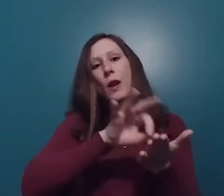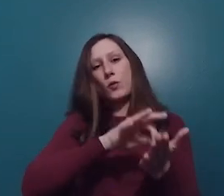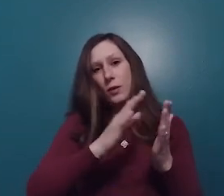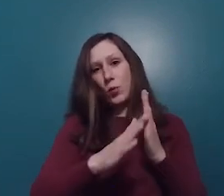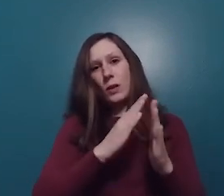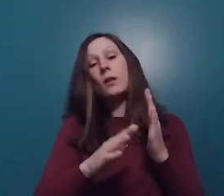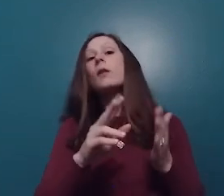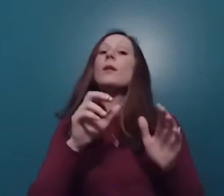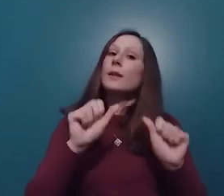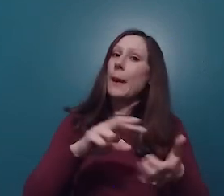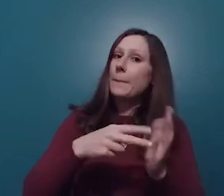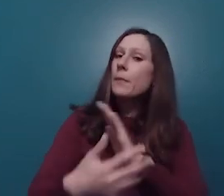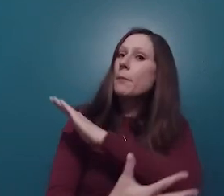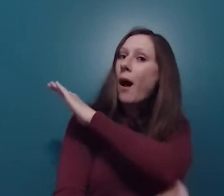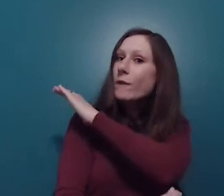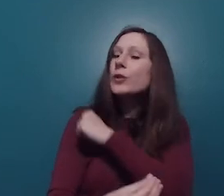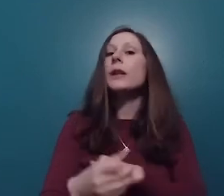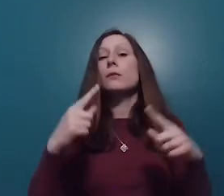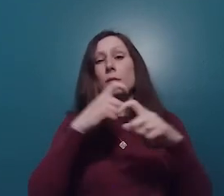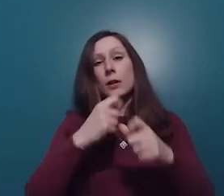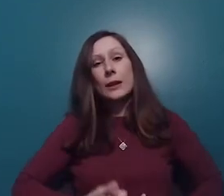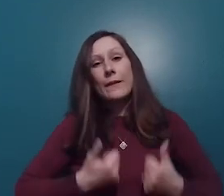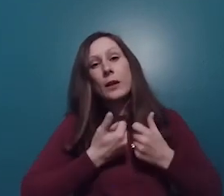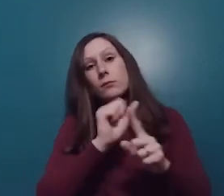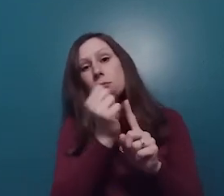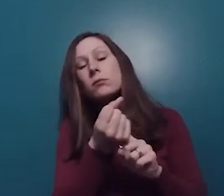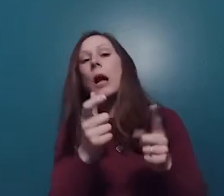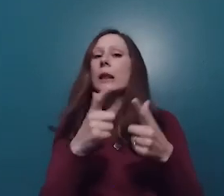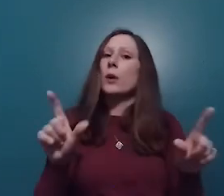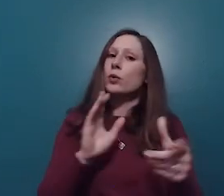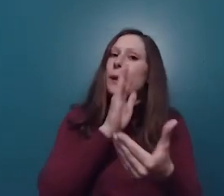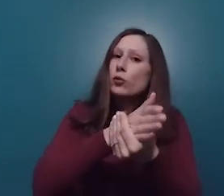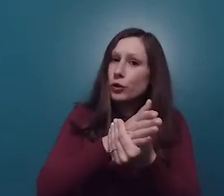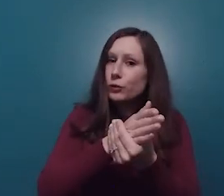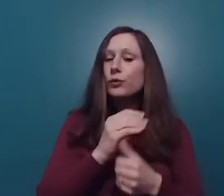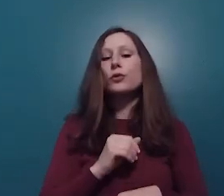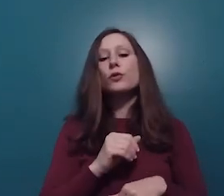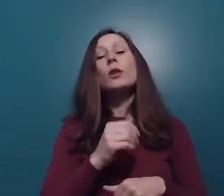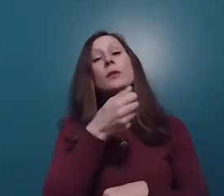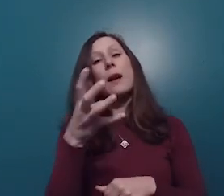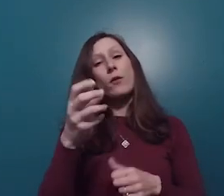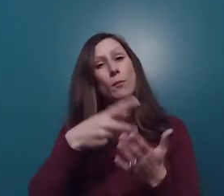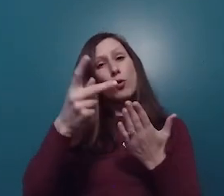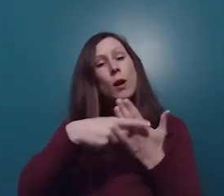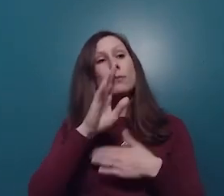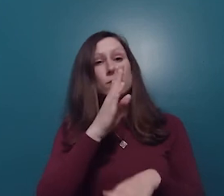undercounted communities. That can mean poverty, complex living arrangements, language barriers. And several